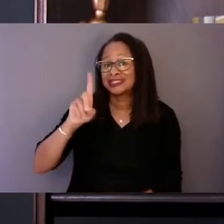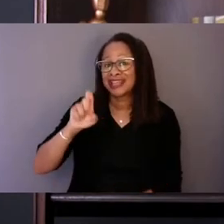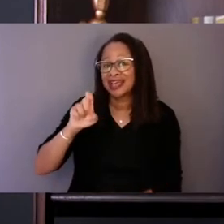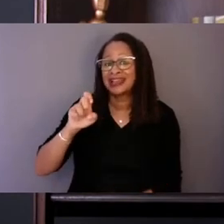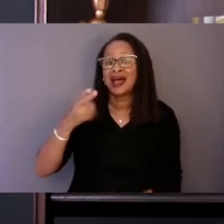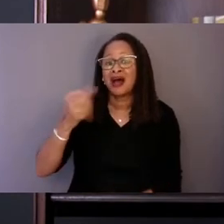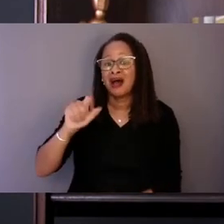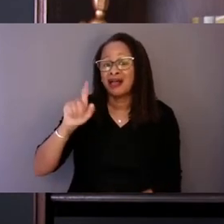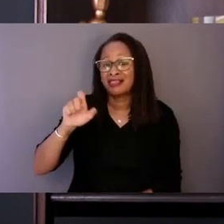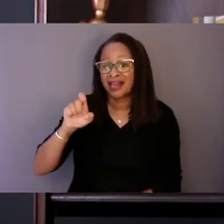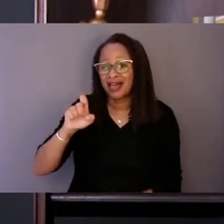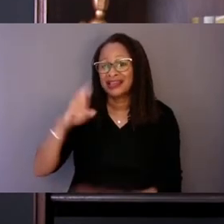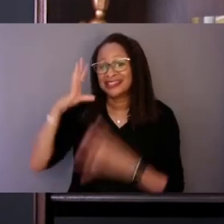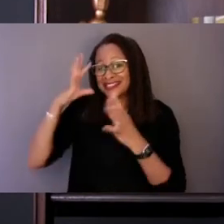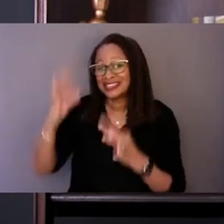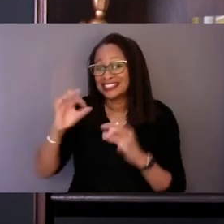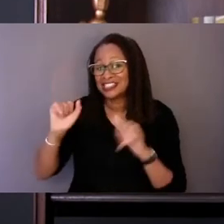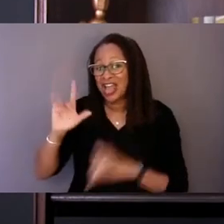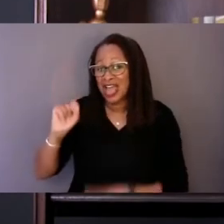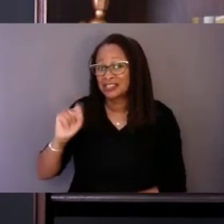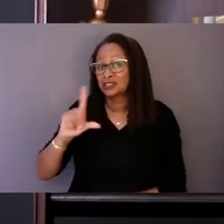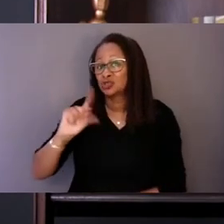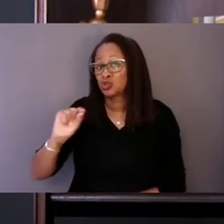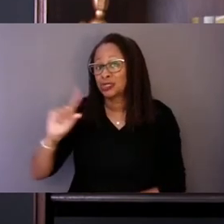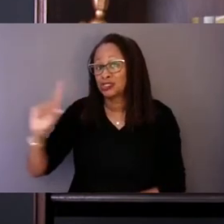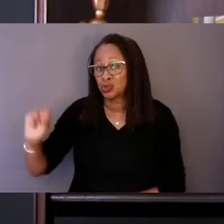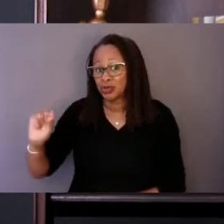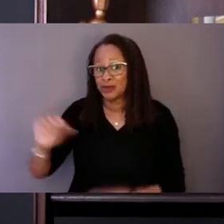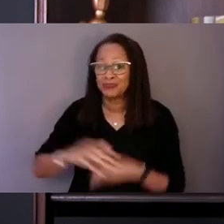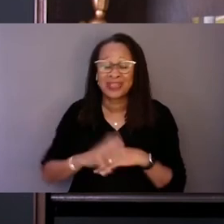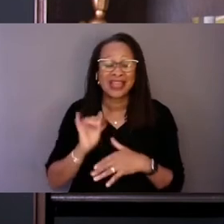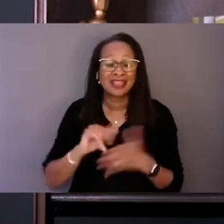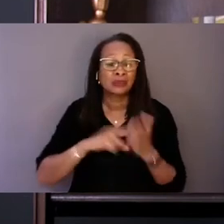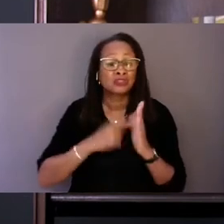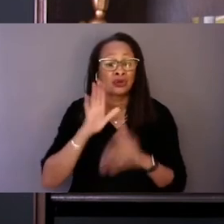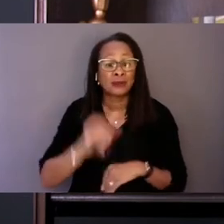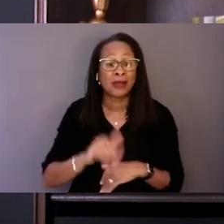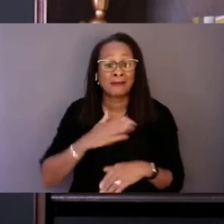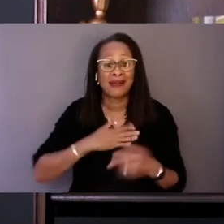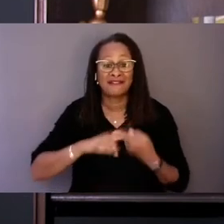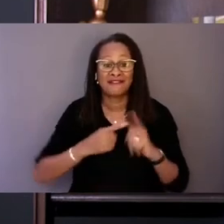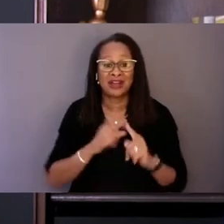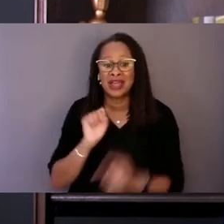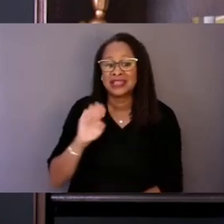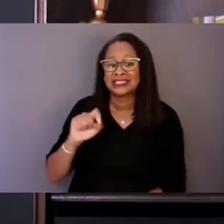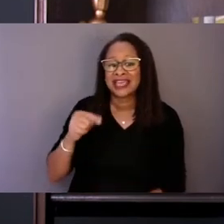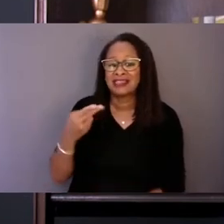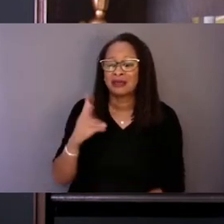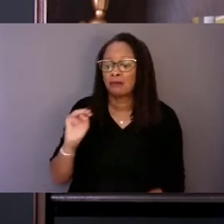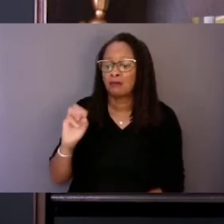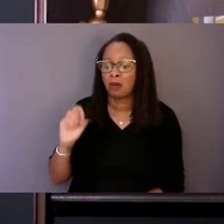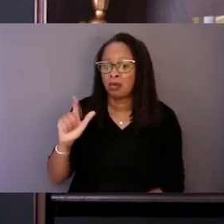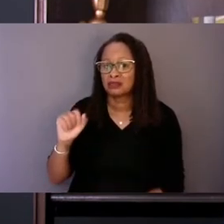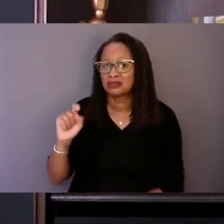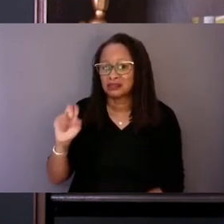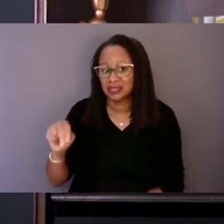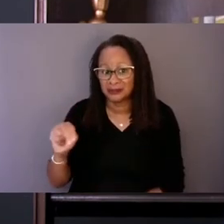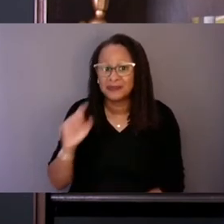This legislation, spearheaded by my Congressman friend Seth Moulton and advocates who were appalled